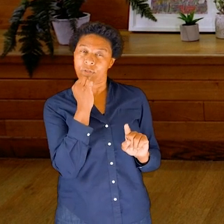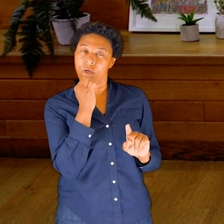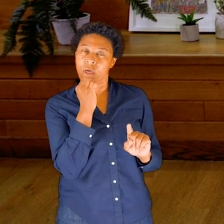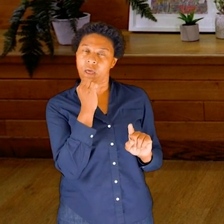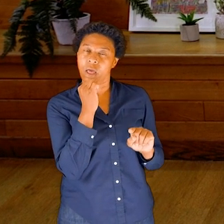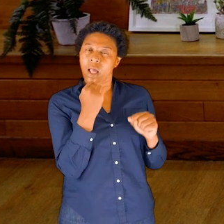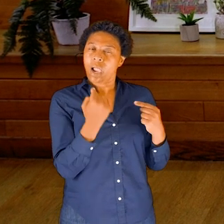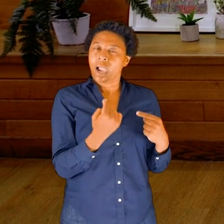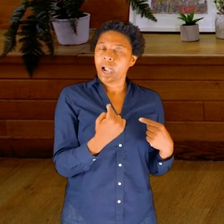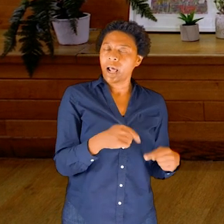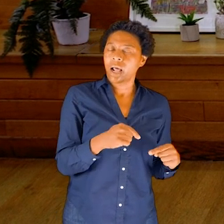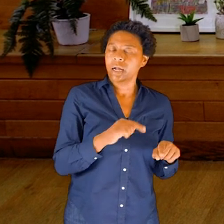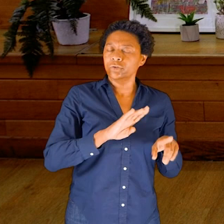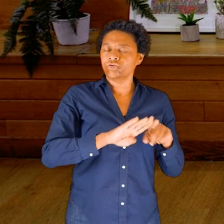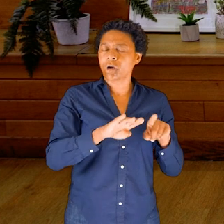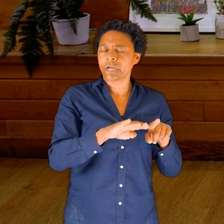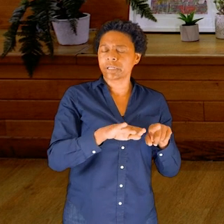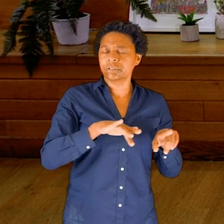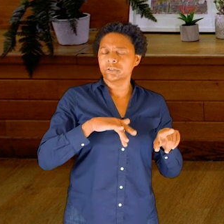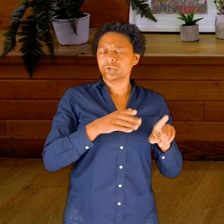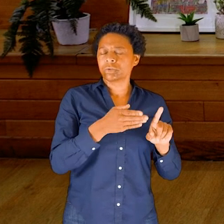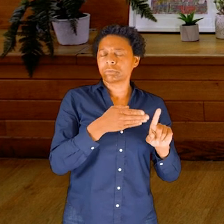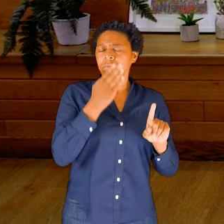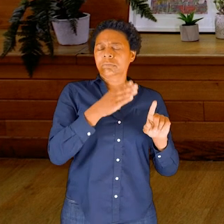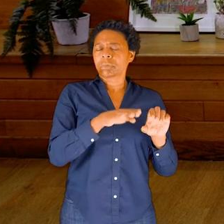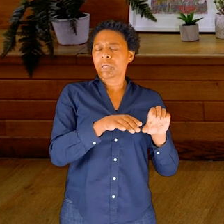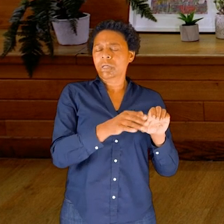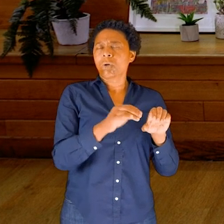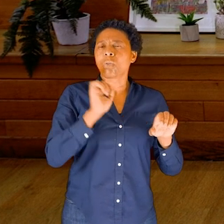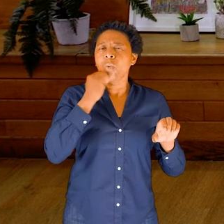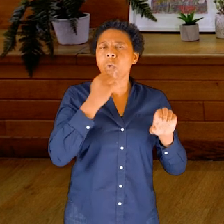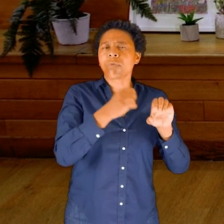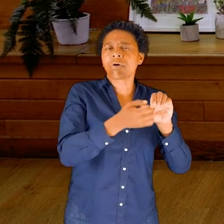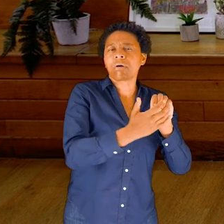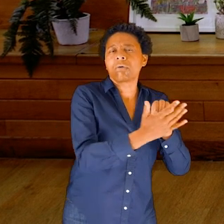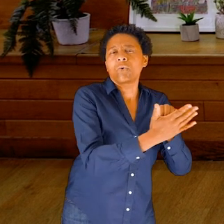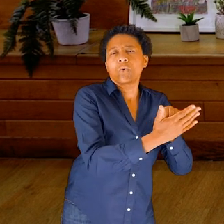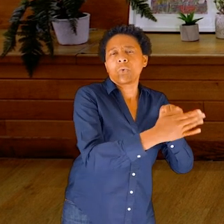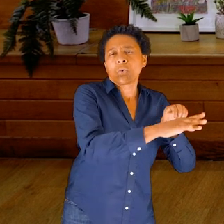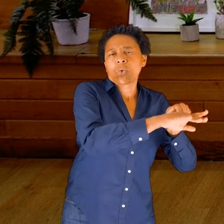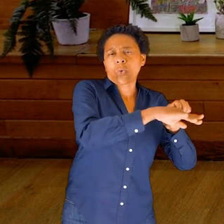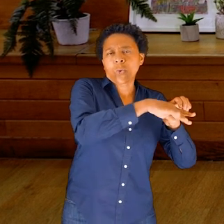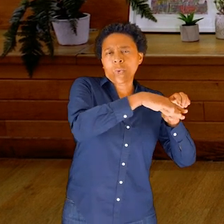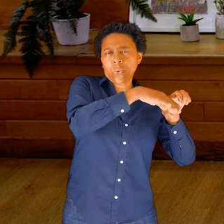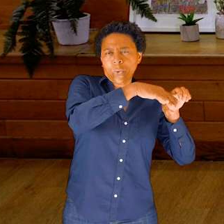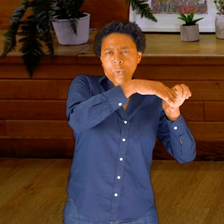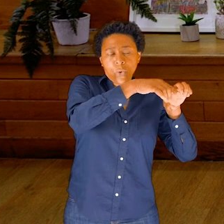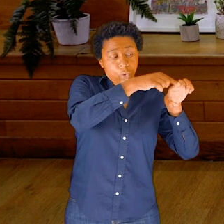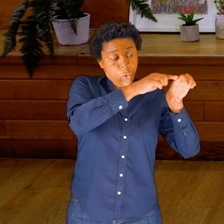eyeball, right to the back of the eye. And this is where the root of the eye is, or the optic nerve that